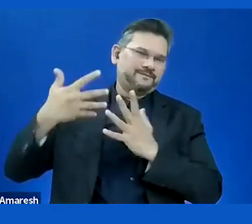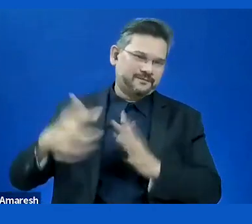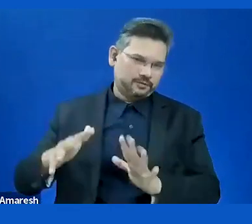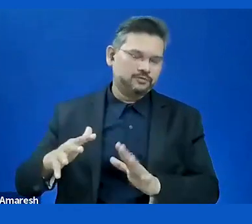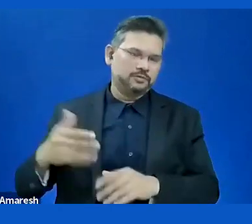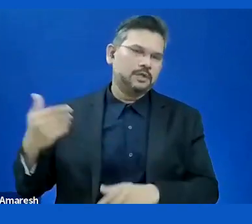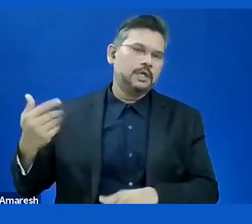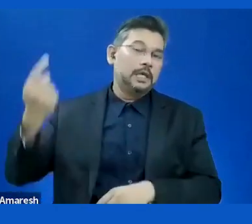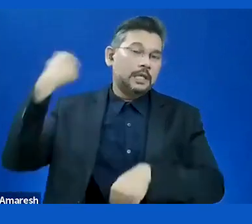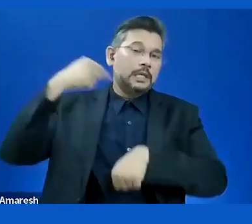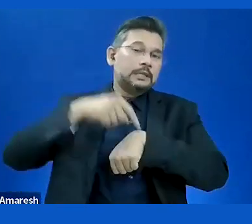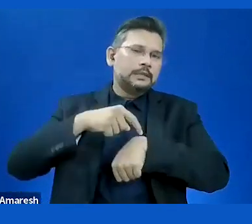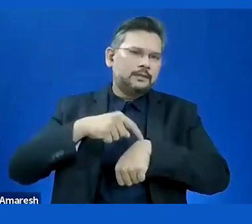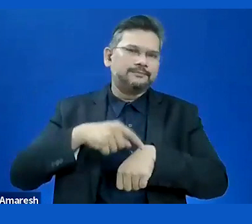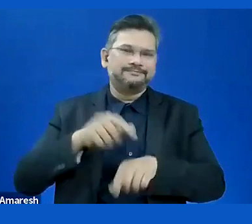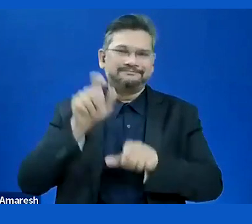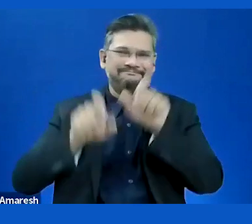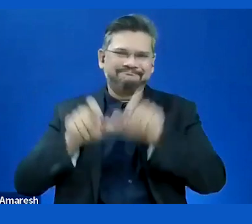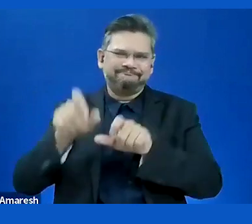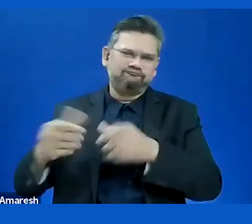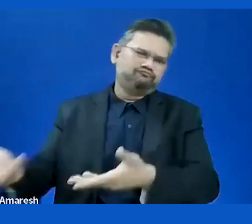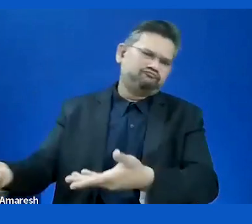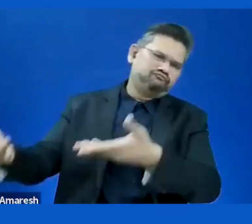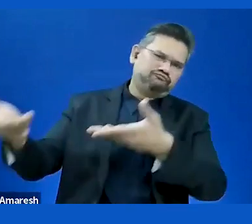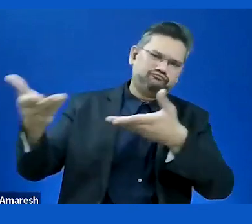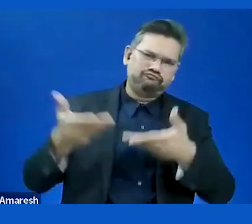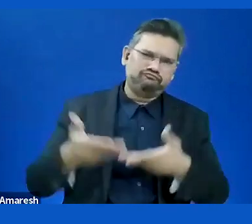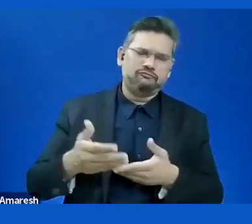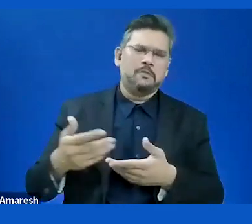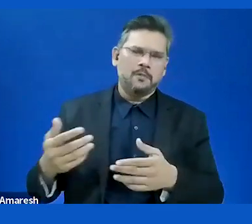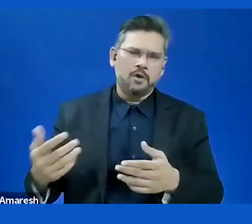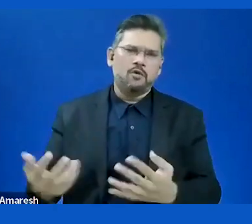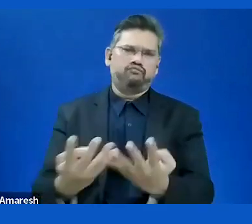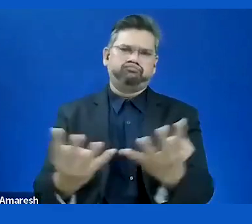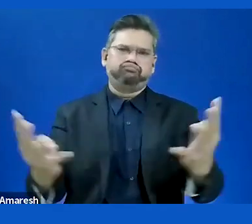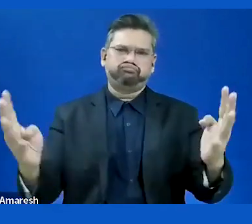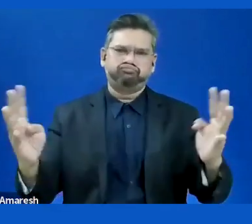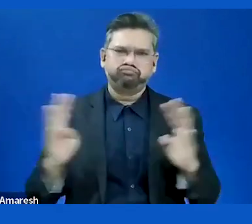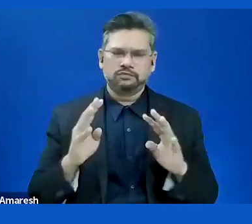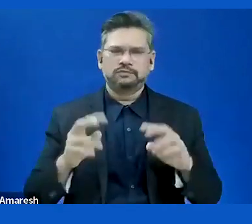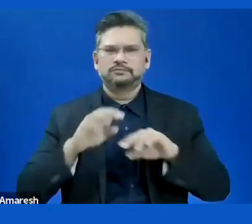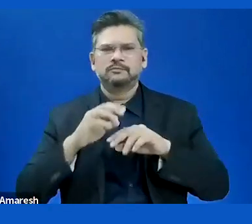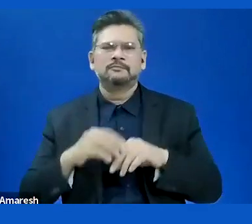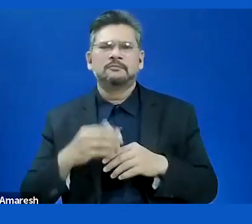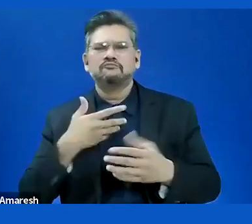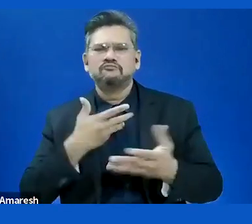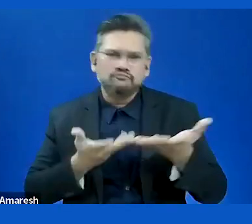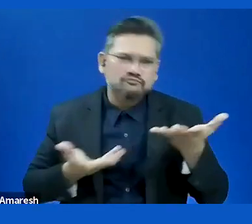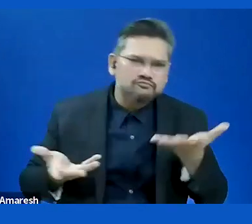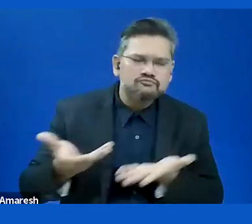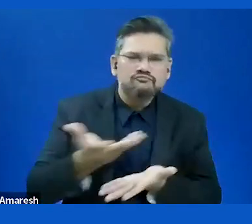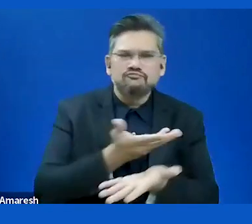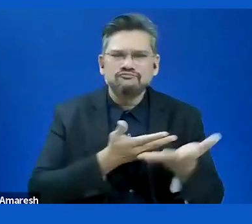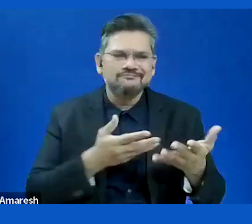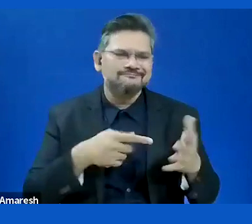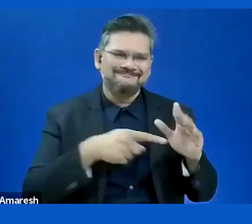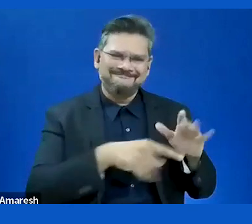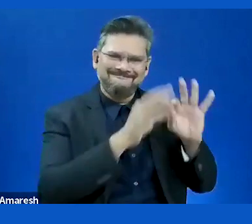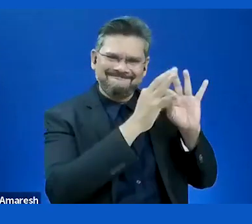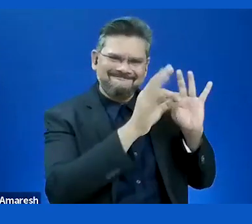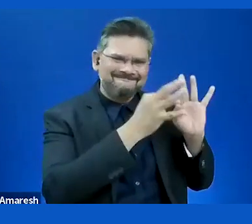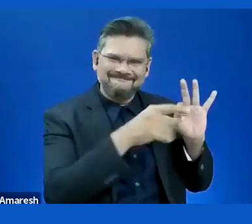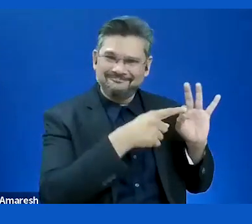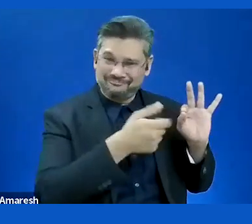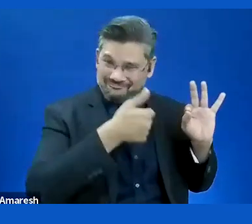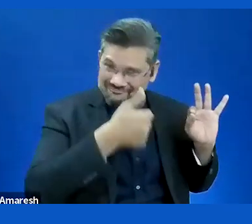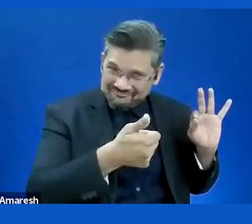asked what is not good with this text? What is this not good or why is this good? And it